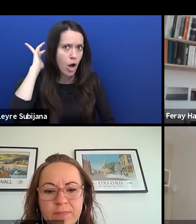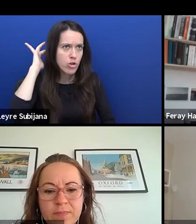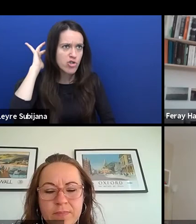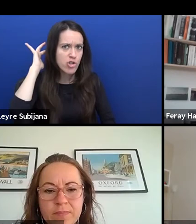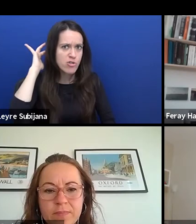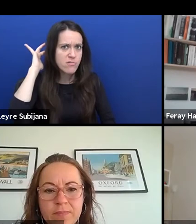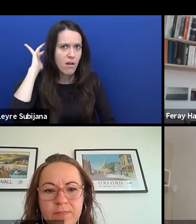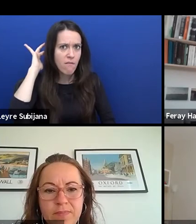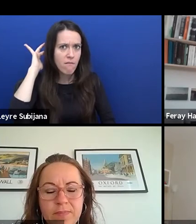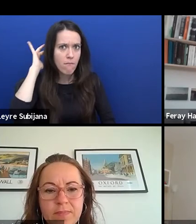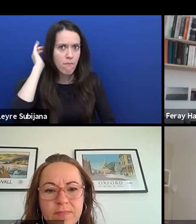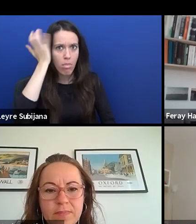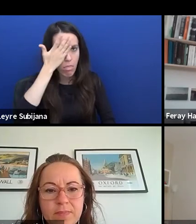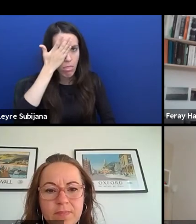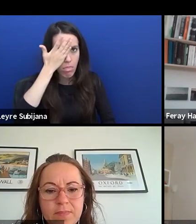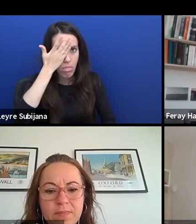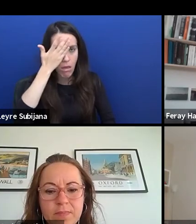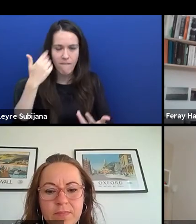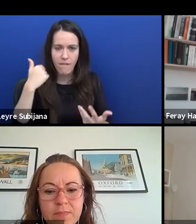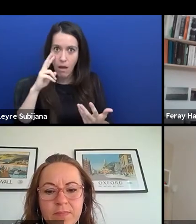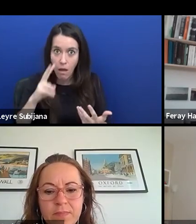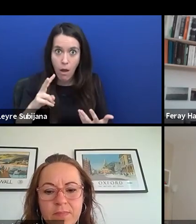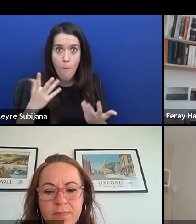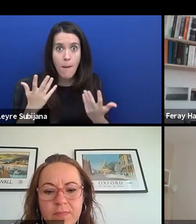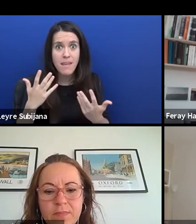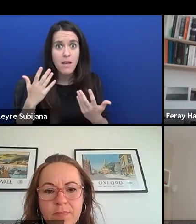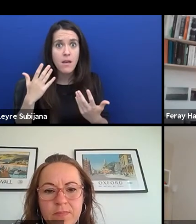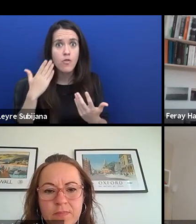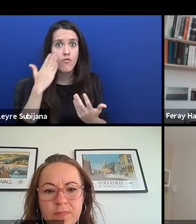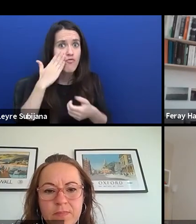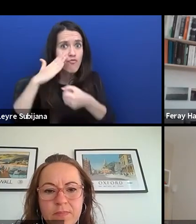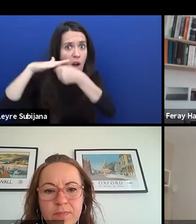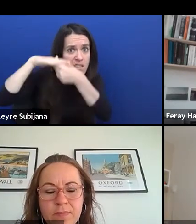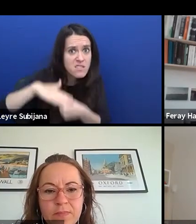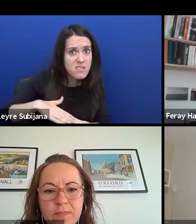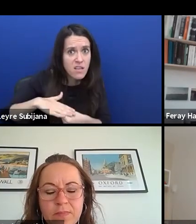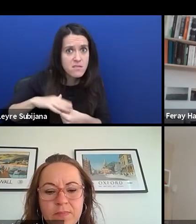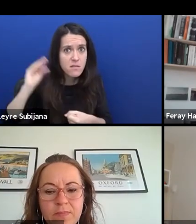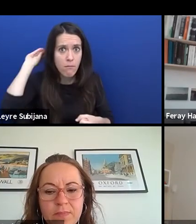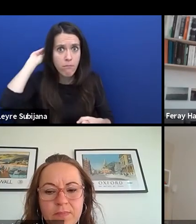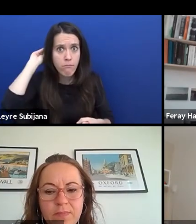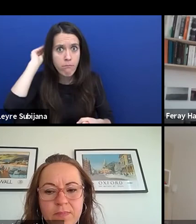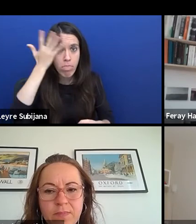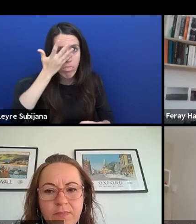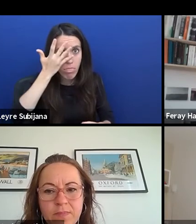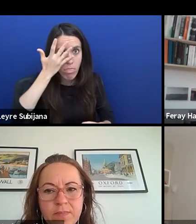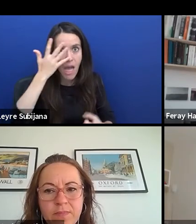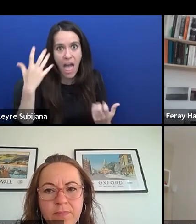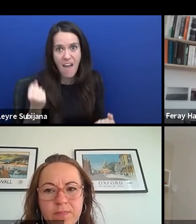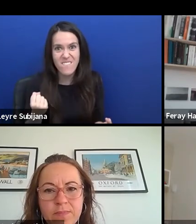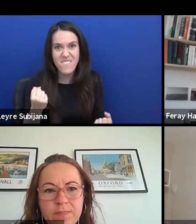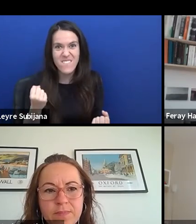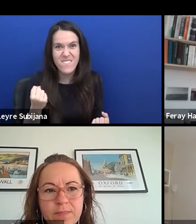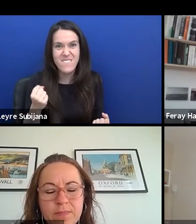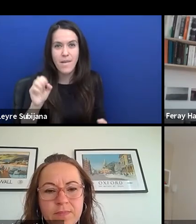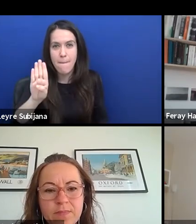and your maybe even racist bias that we all have somehow because we are conditioned like that